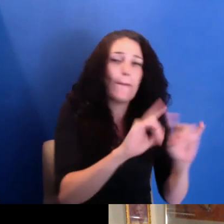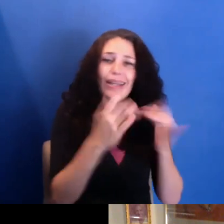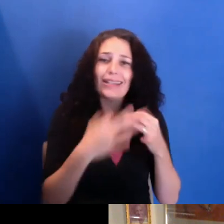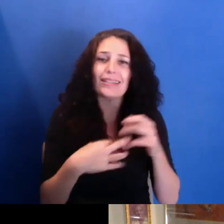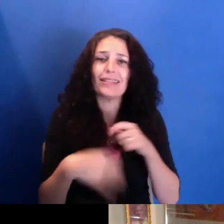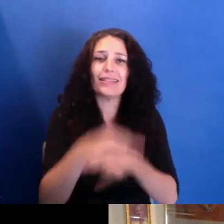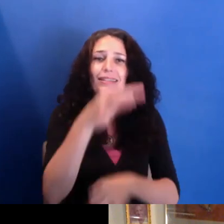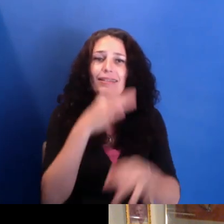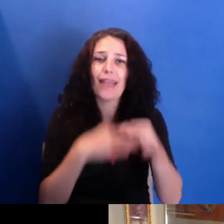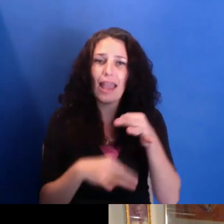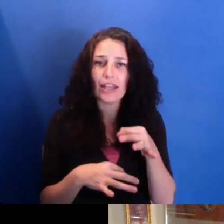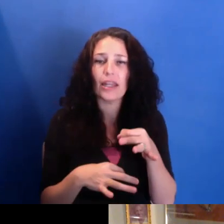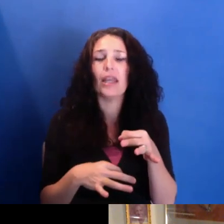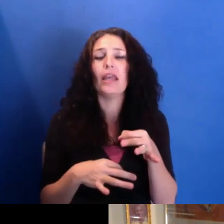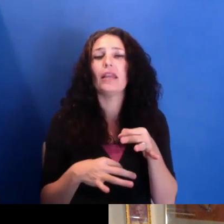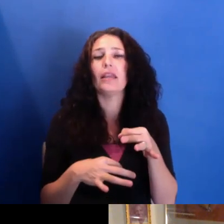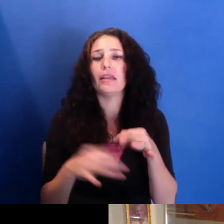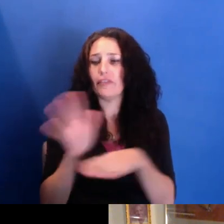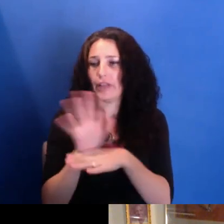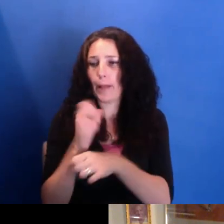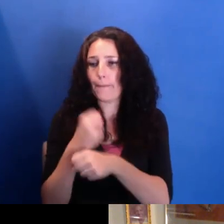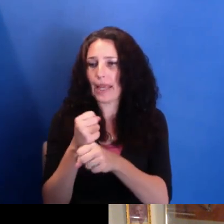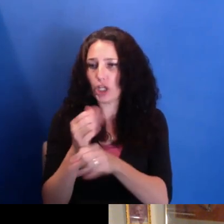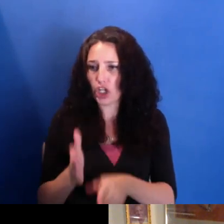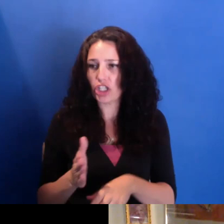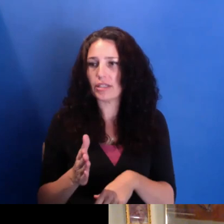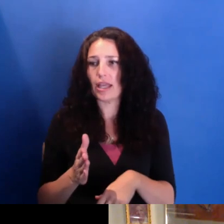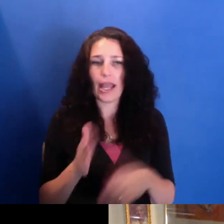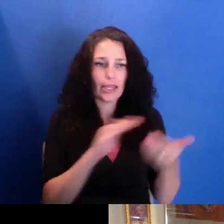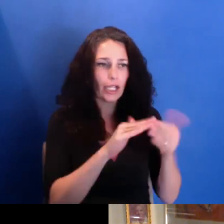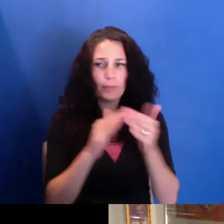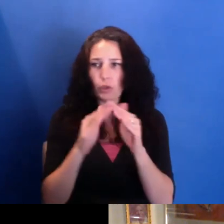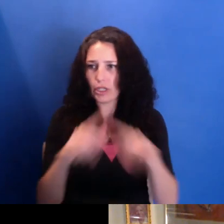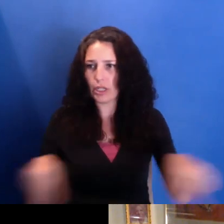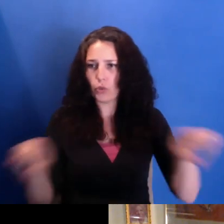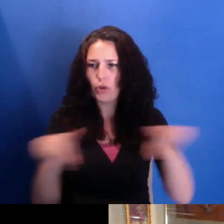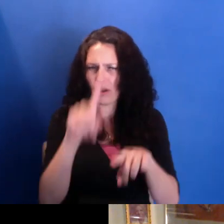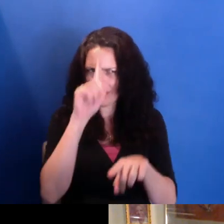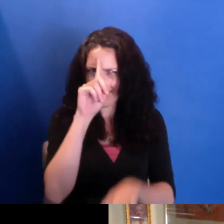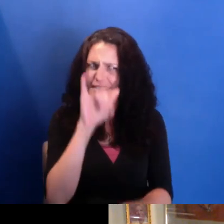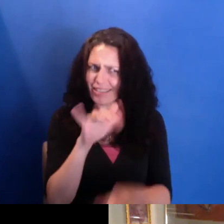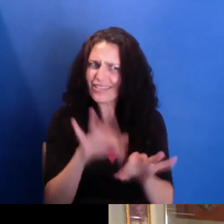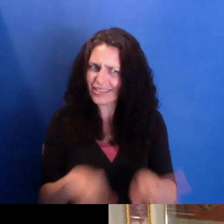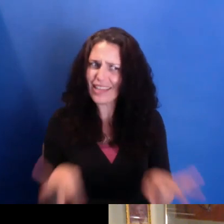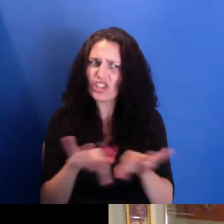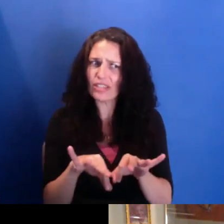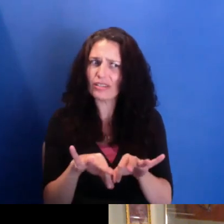them see this work as-- as-- as essential, as an essential service and a way that--